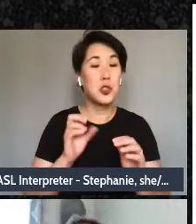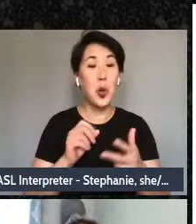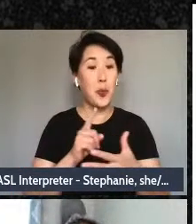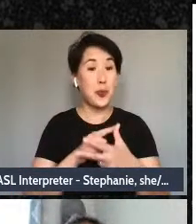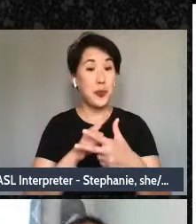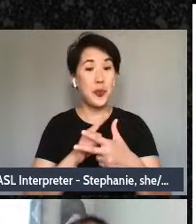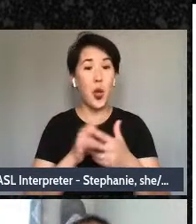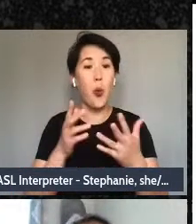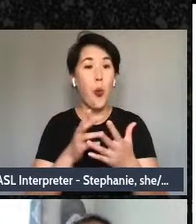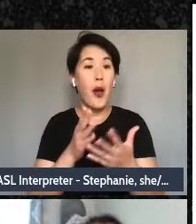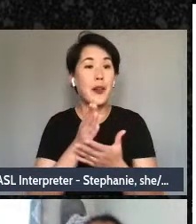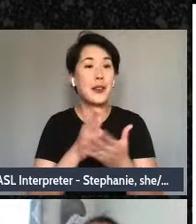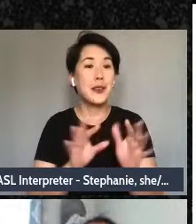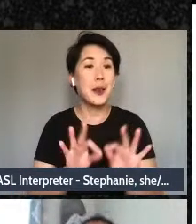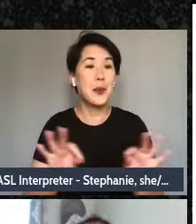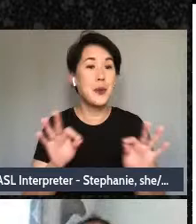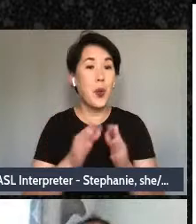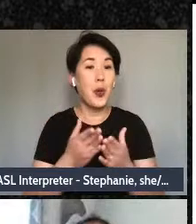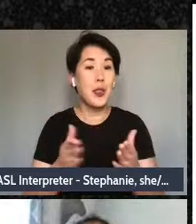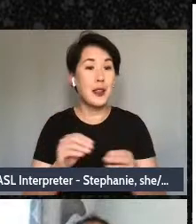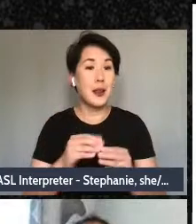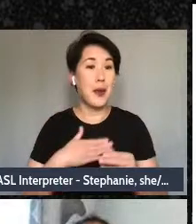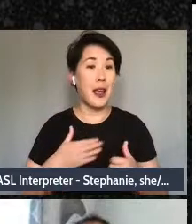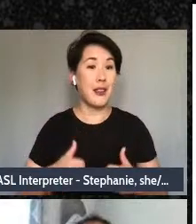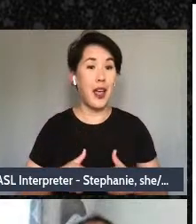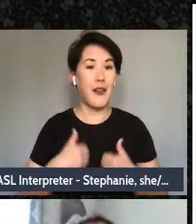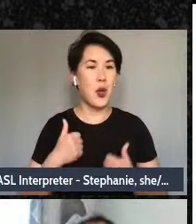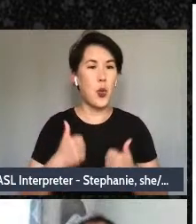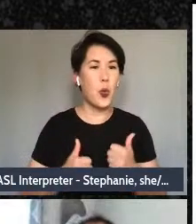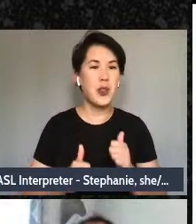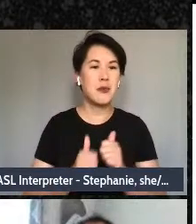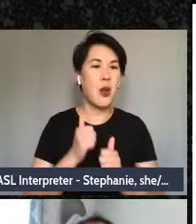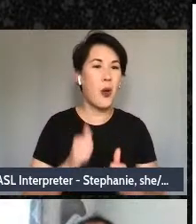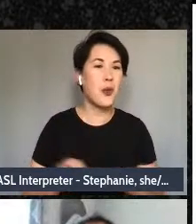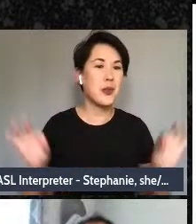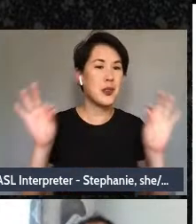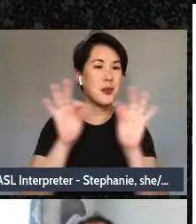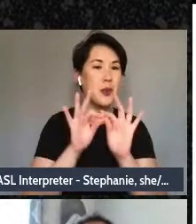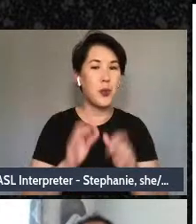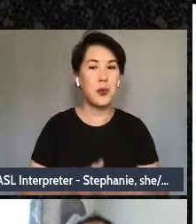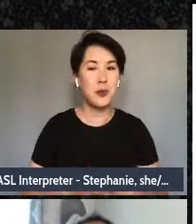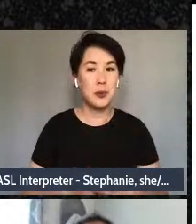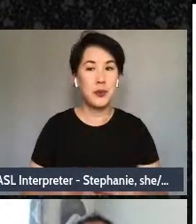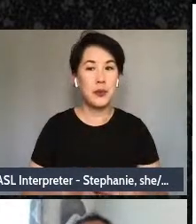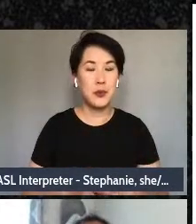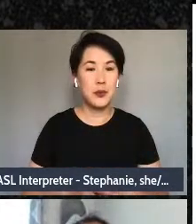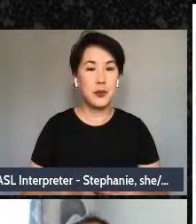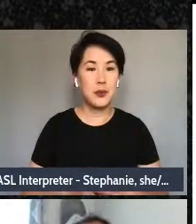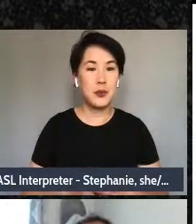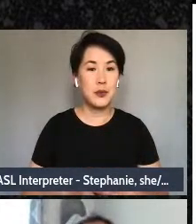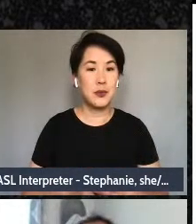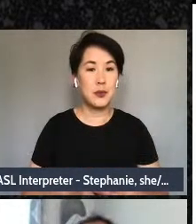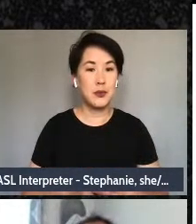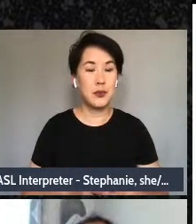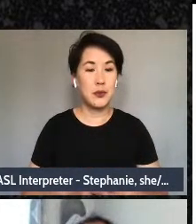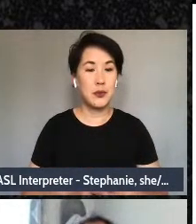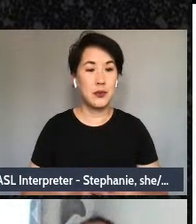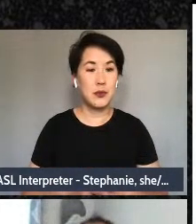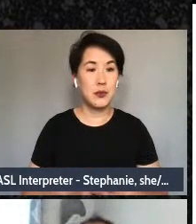my life and what matters the most right now? We think that it's important for us to also